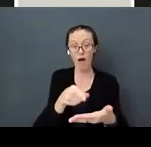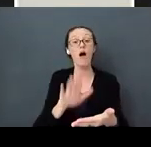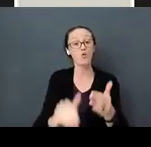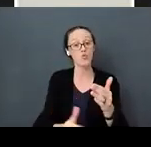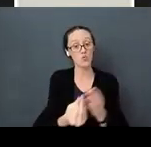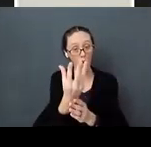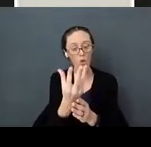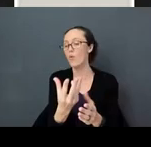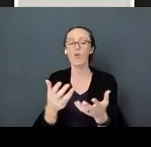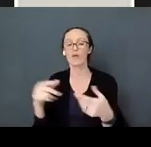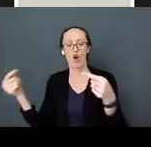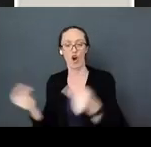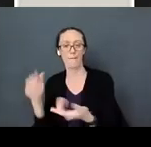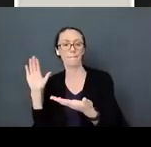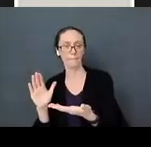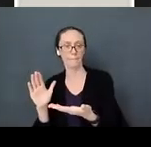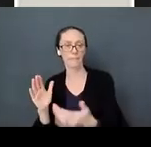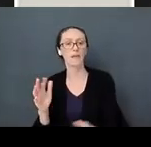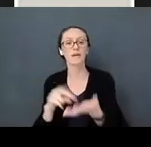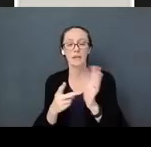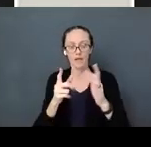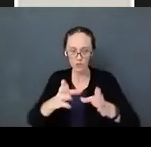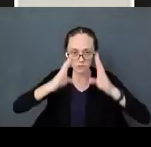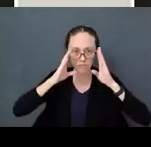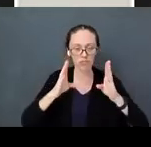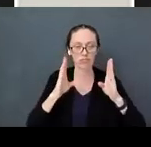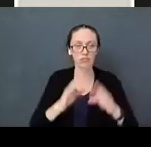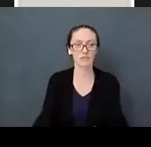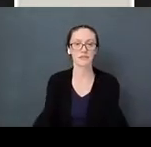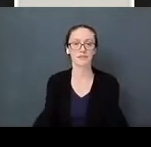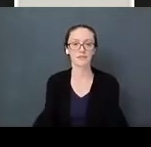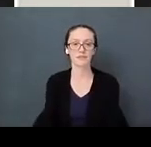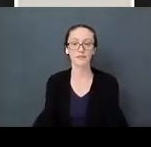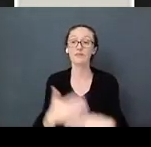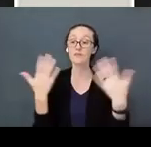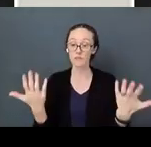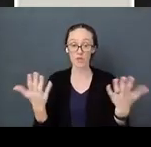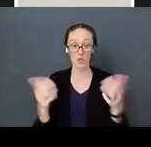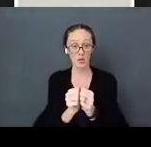It is essential that we are attentive to that. What you do with your child, how you communicate,